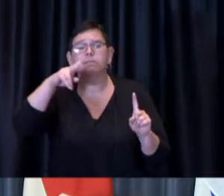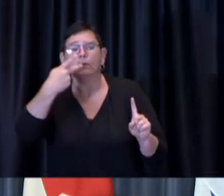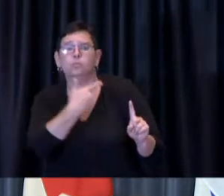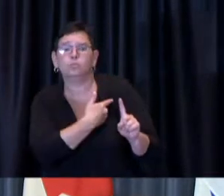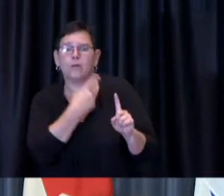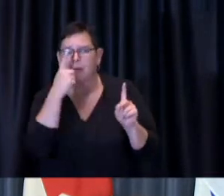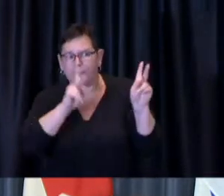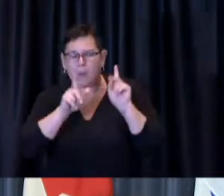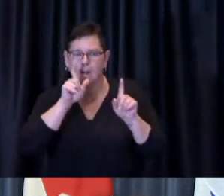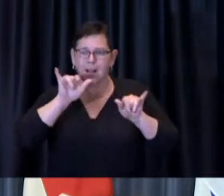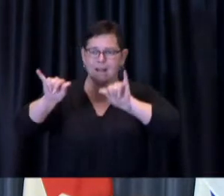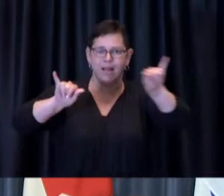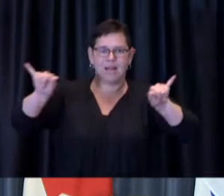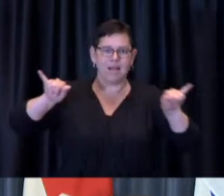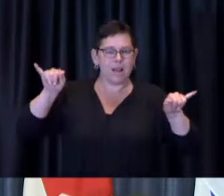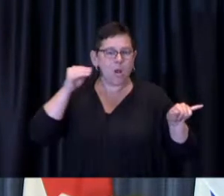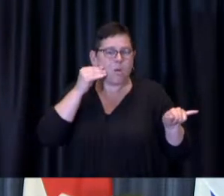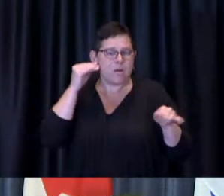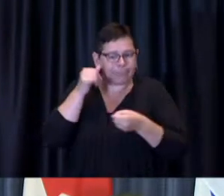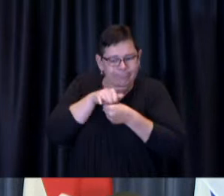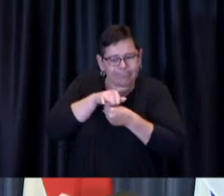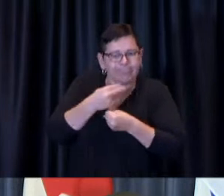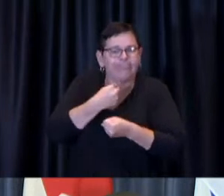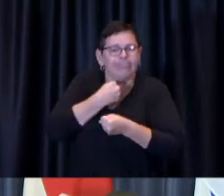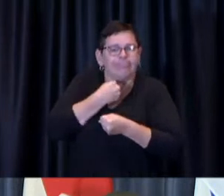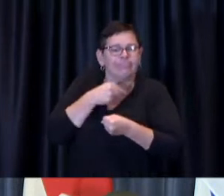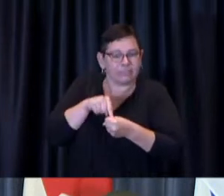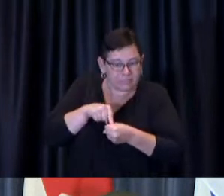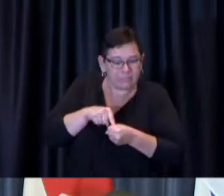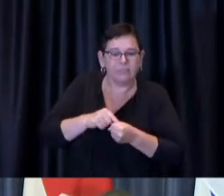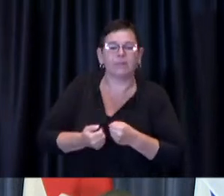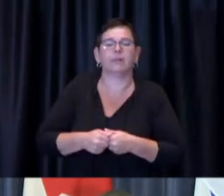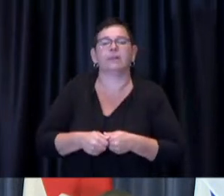Our Homebound Sprint is expected to finish delivering second doses this long weekend.